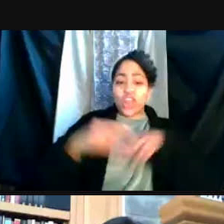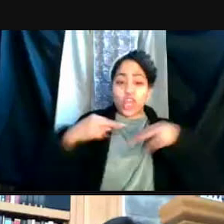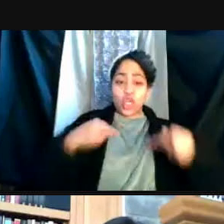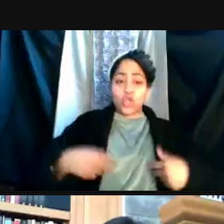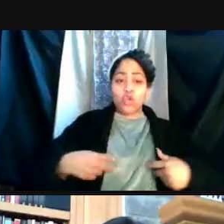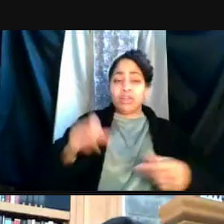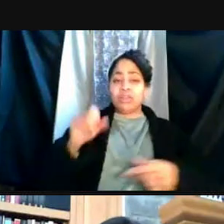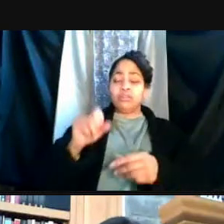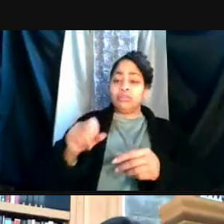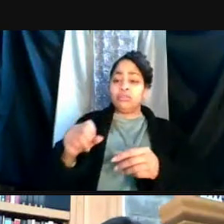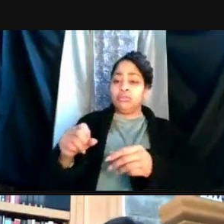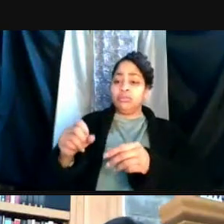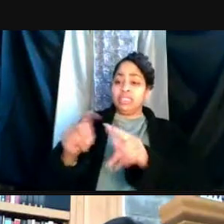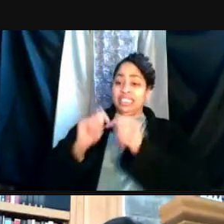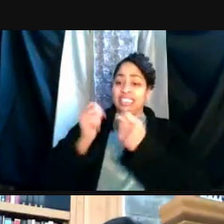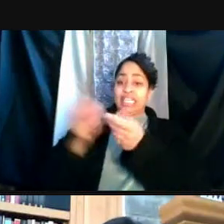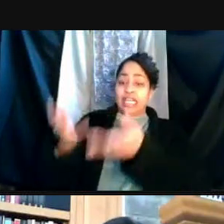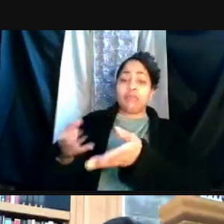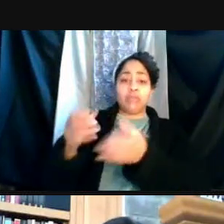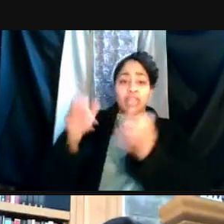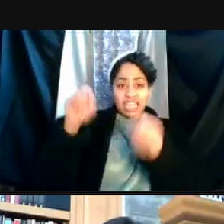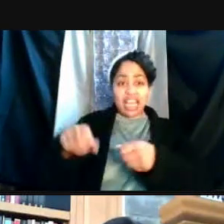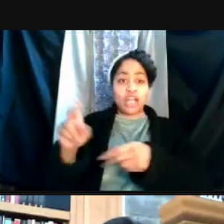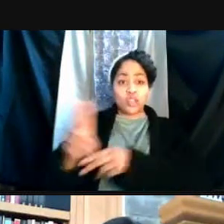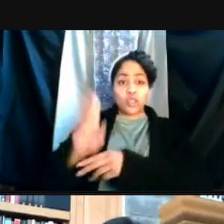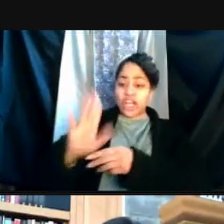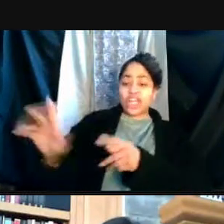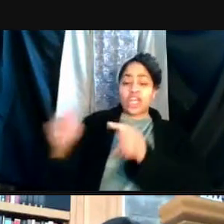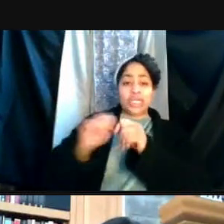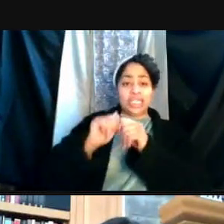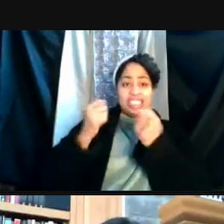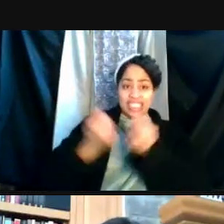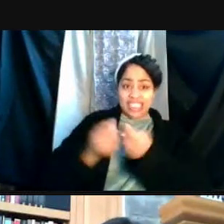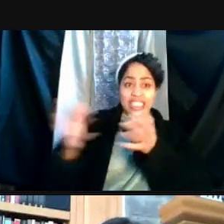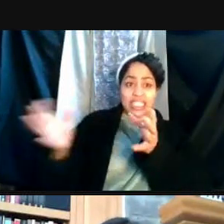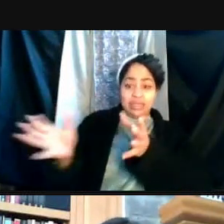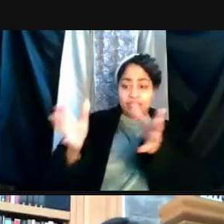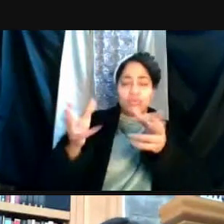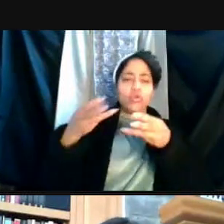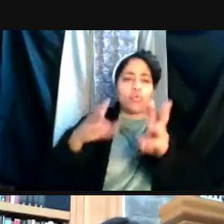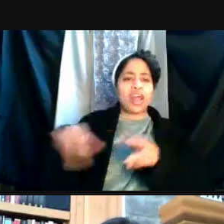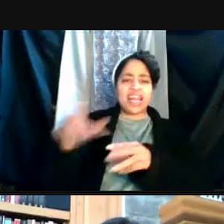is able to constitute their team the way that they feel is best for their science